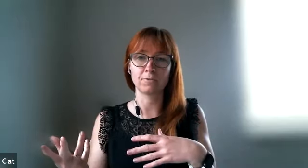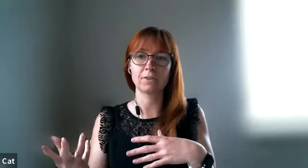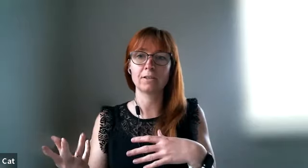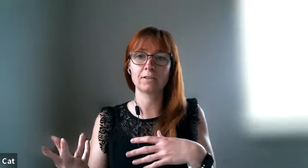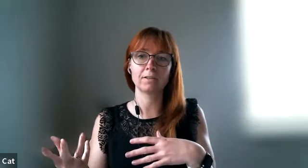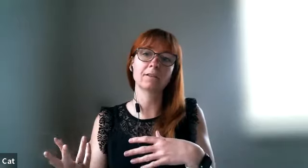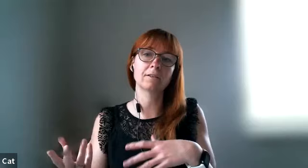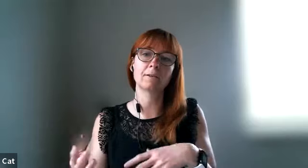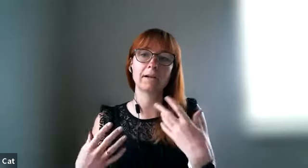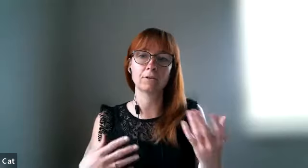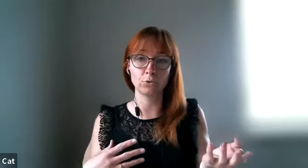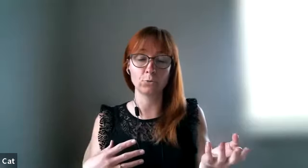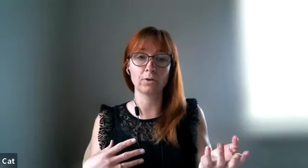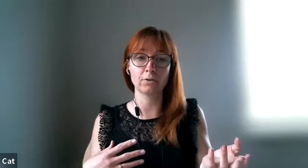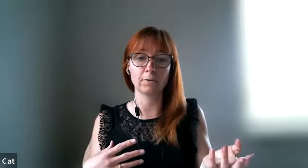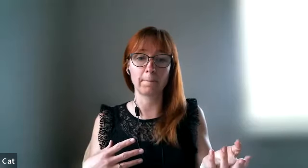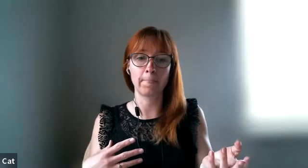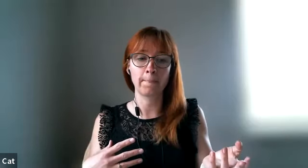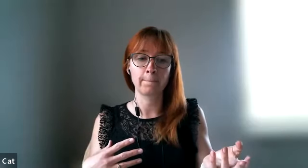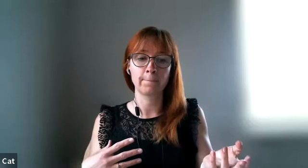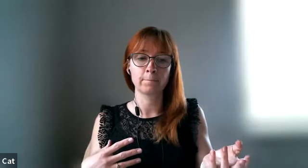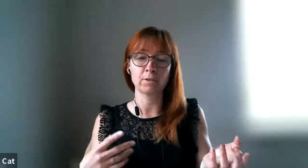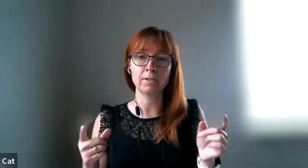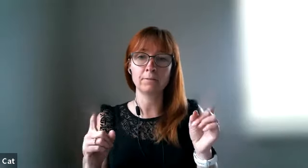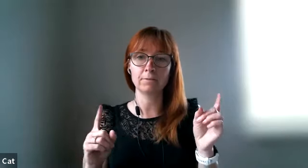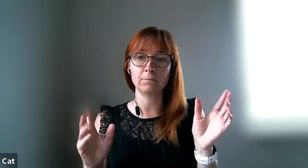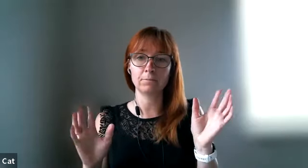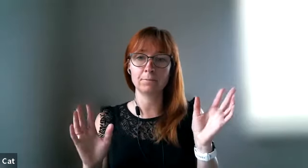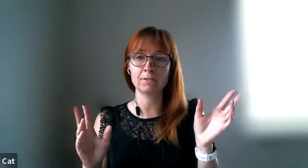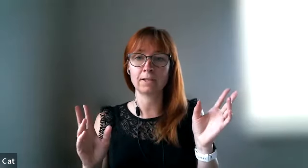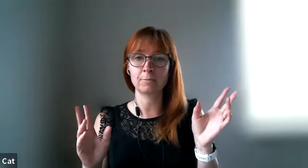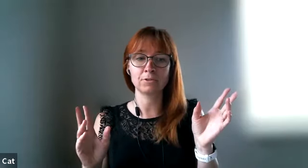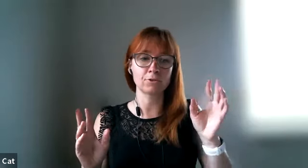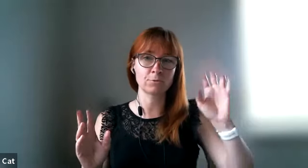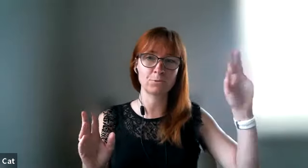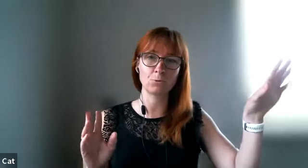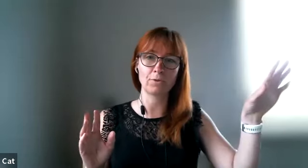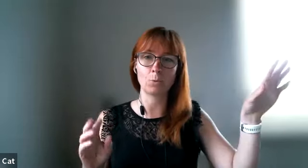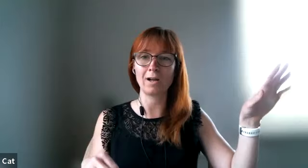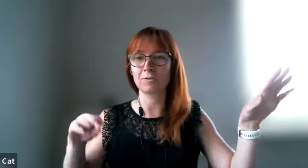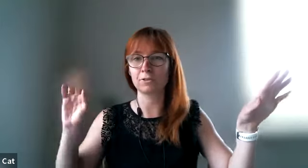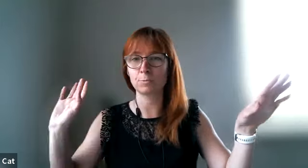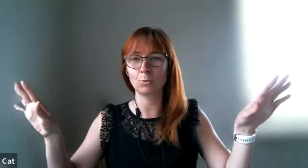then then they might know um but he many times he just spoke with the wife and he spoke with